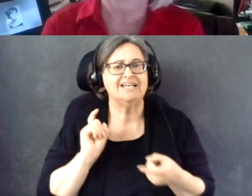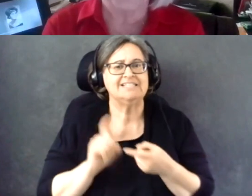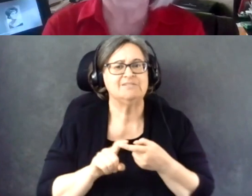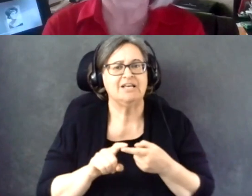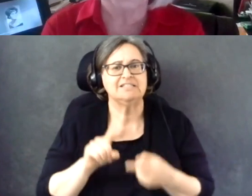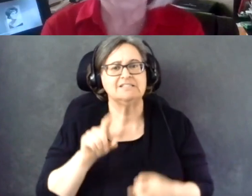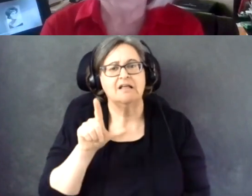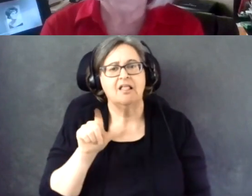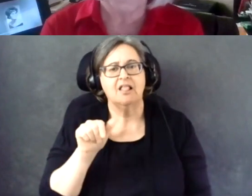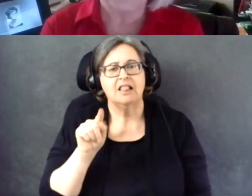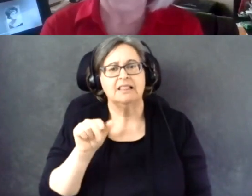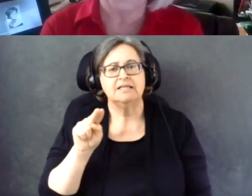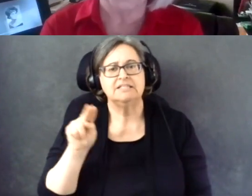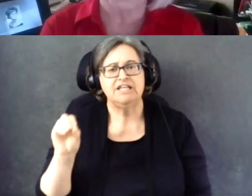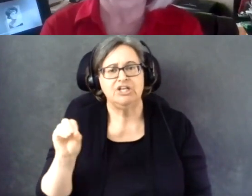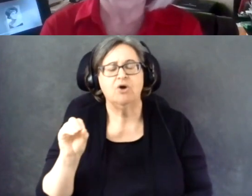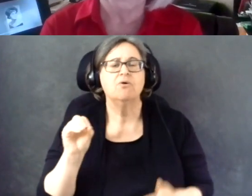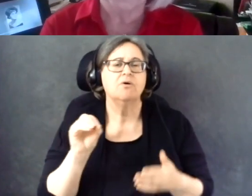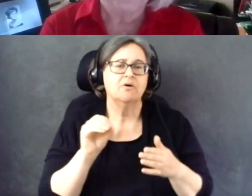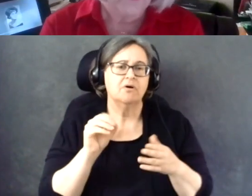We have the Asian.